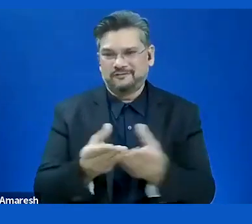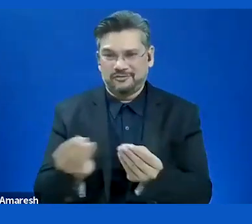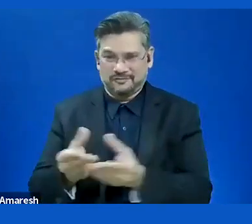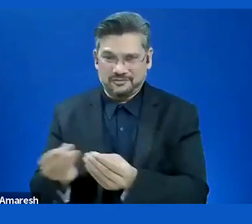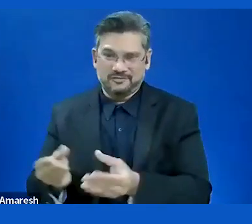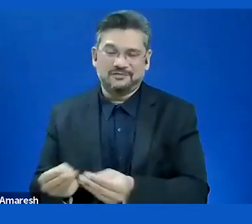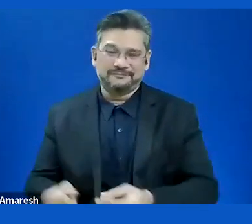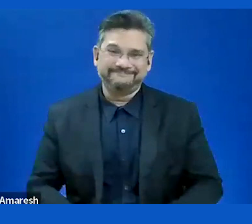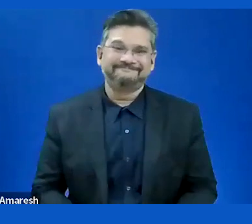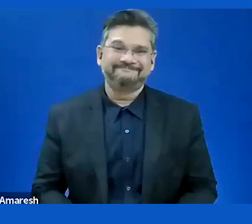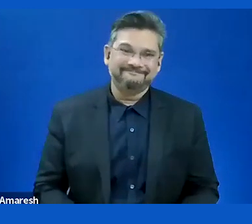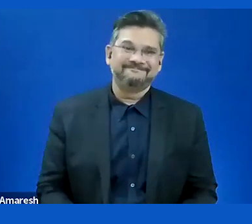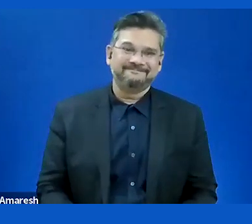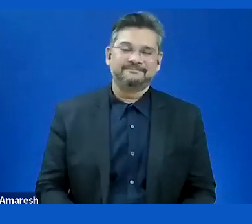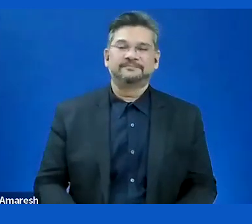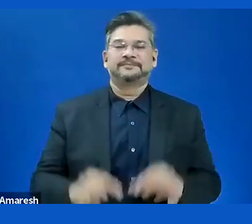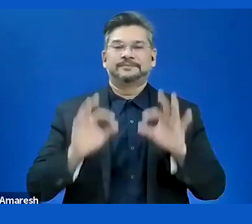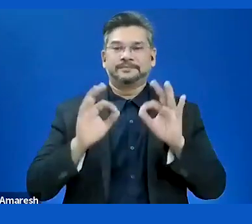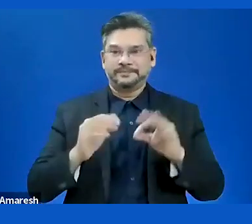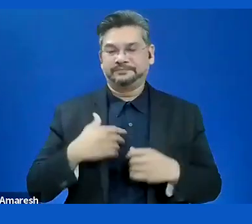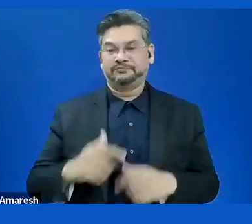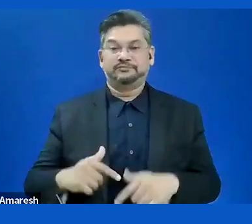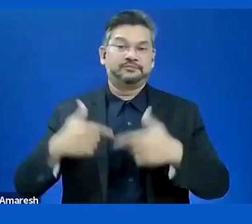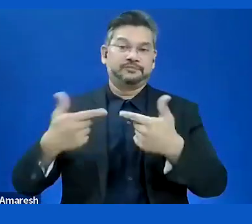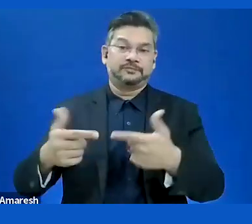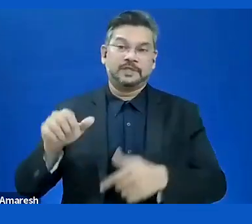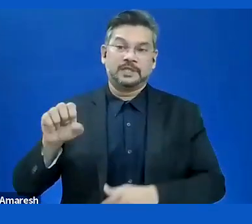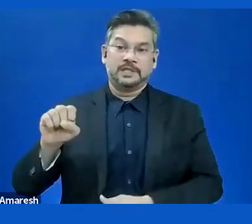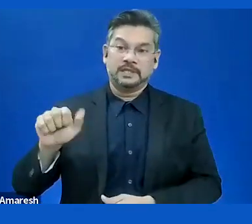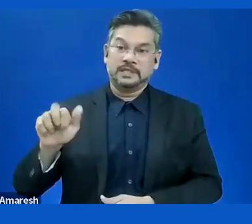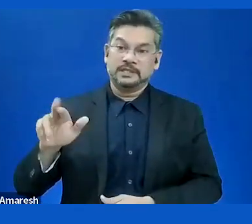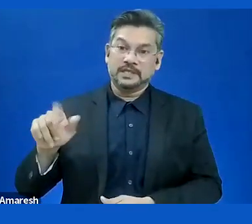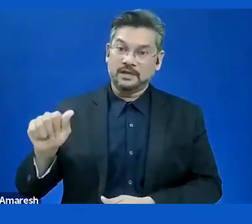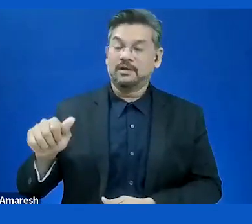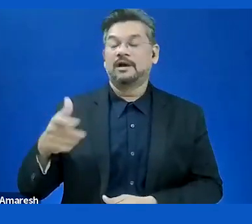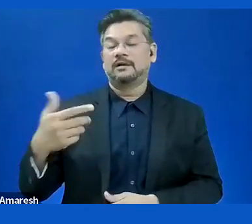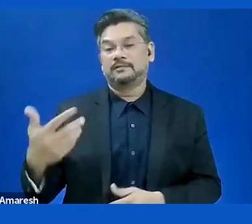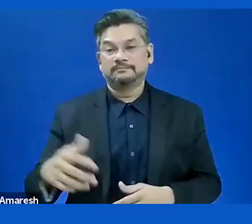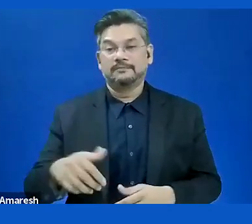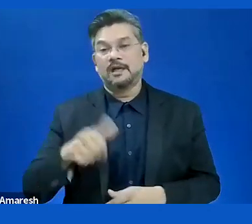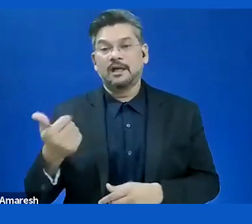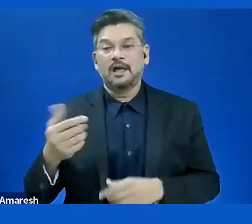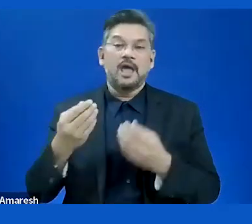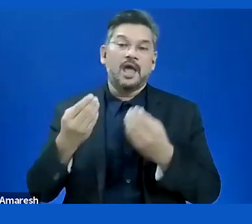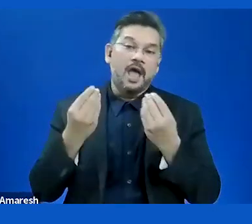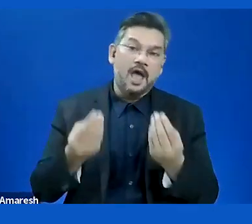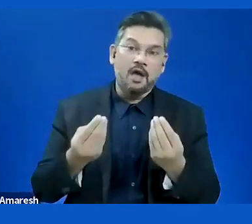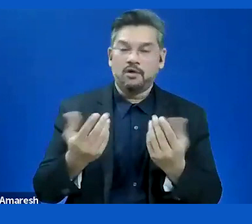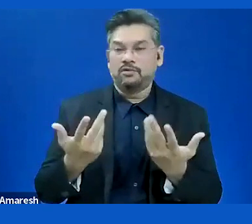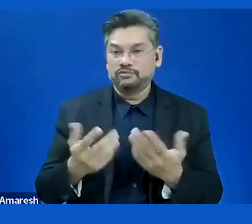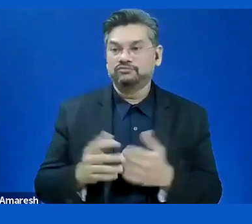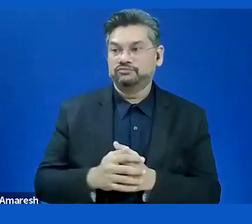How do we select user groups for the research? That is one of our topics, doing research?